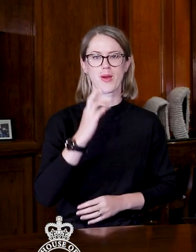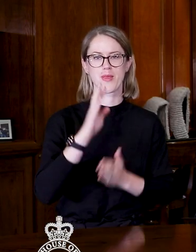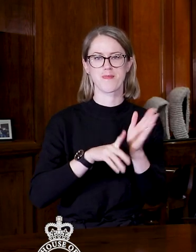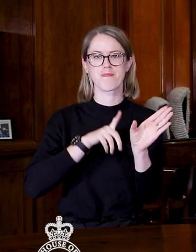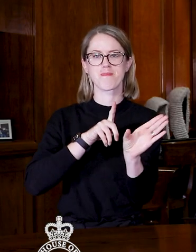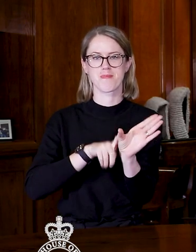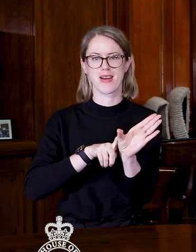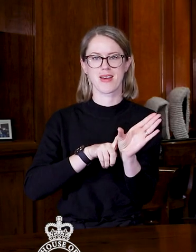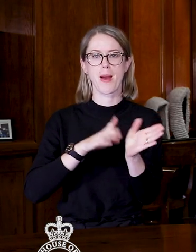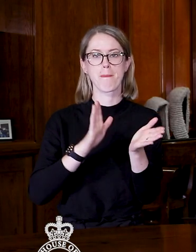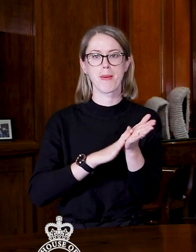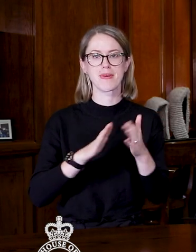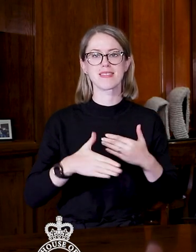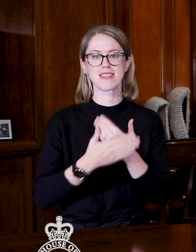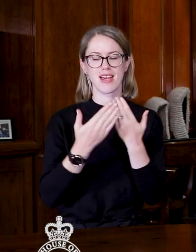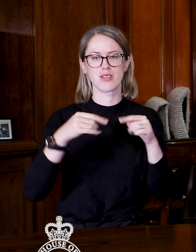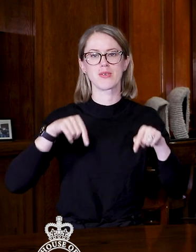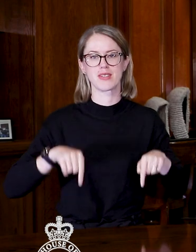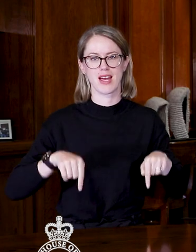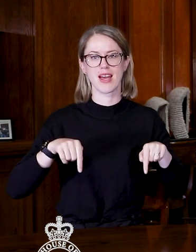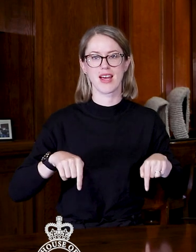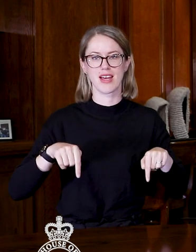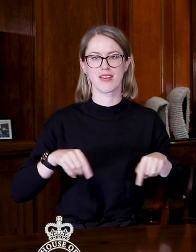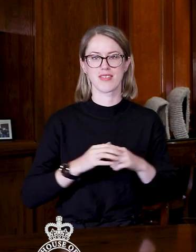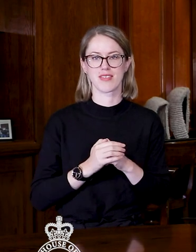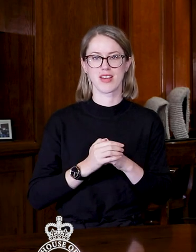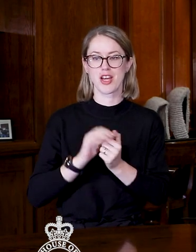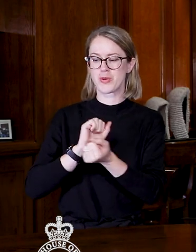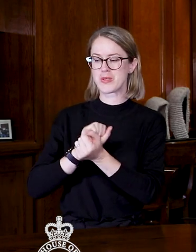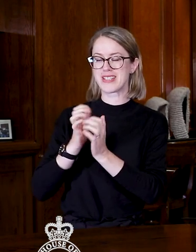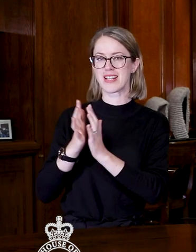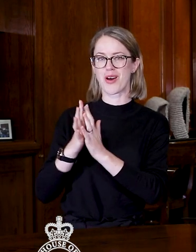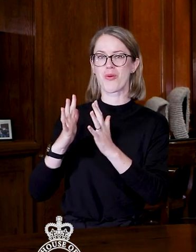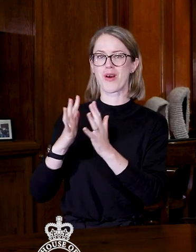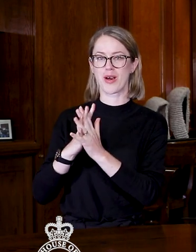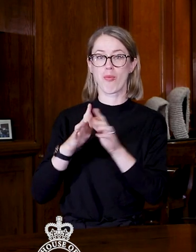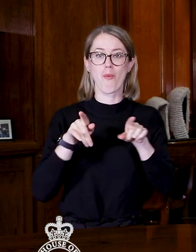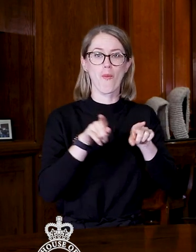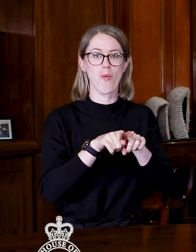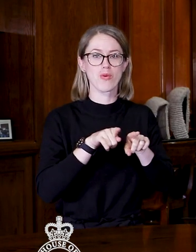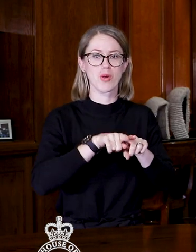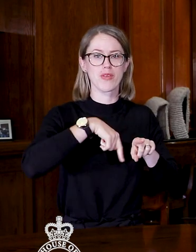It's a Members' day today and as well as being New Zealand Sign Language Week, it's Rotuman